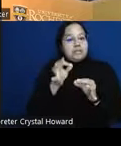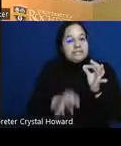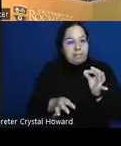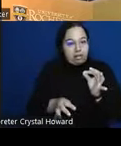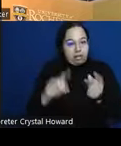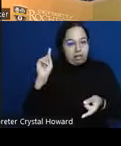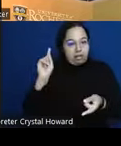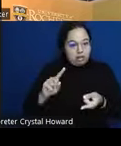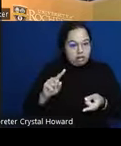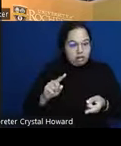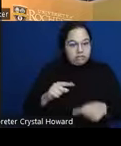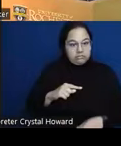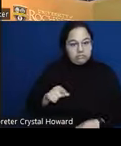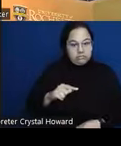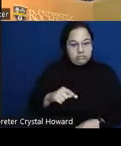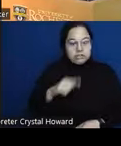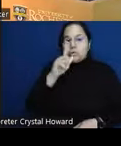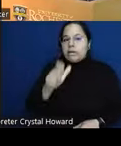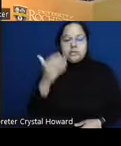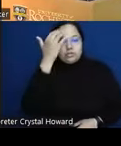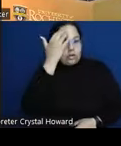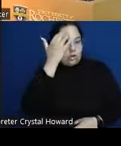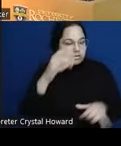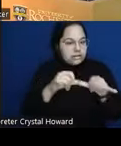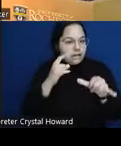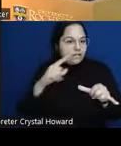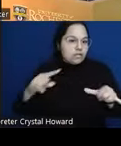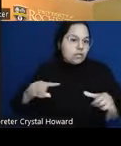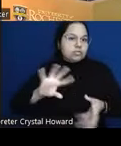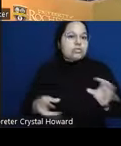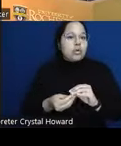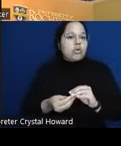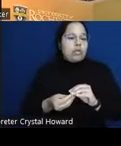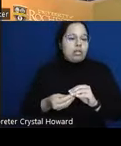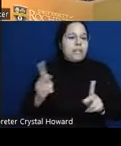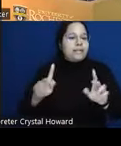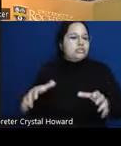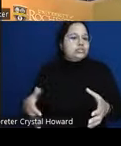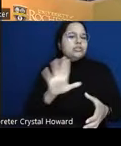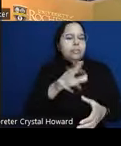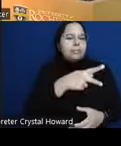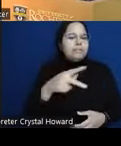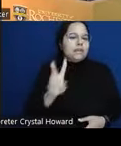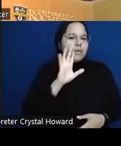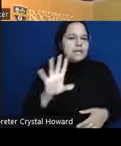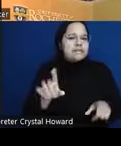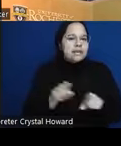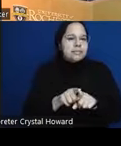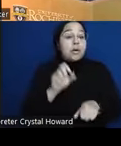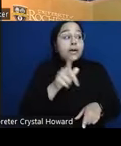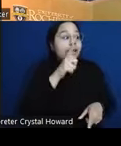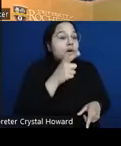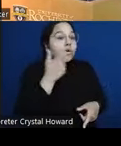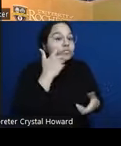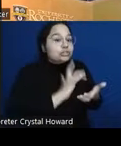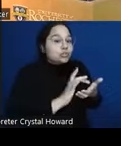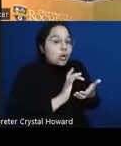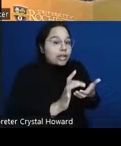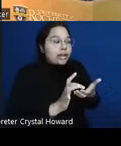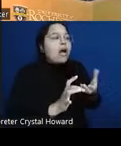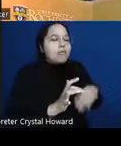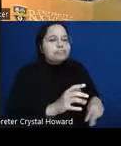our total population your ppv will be the same okay everybody else you can come back oops okay